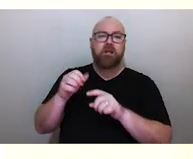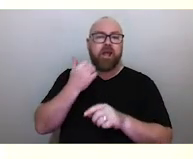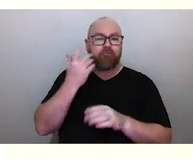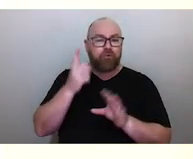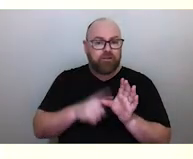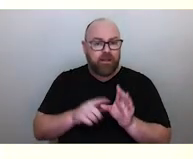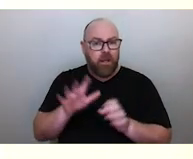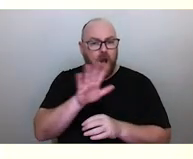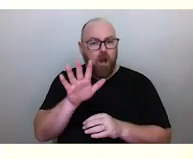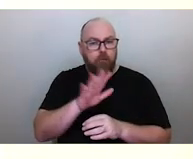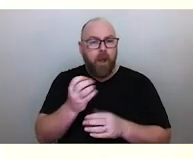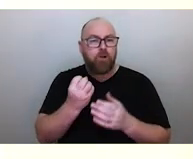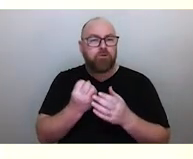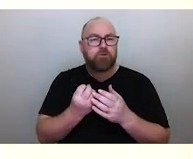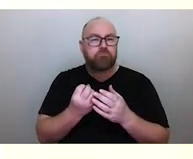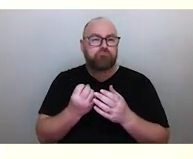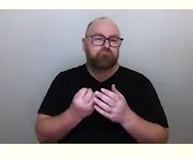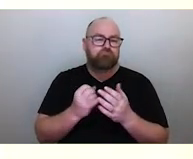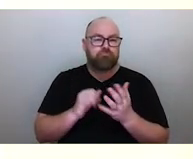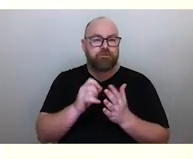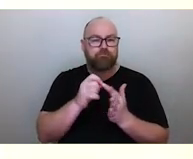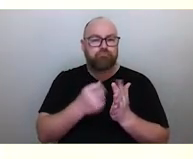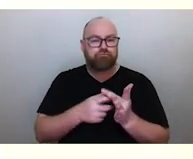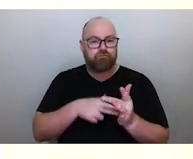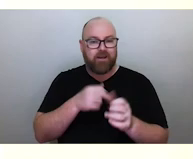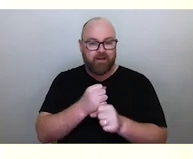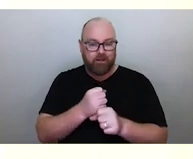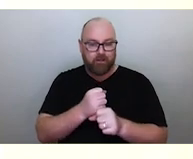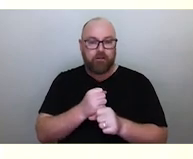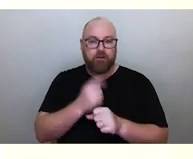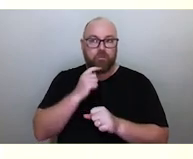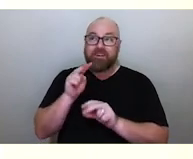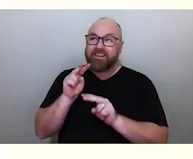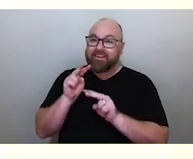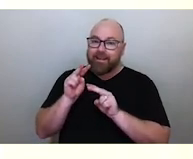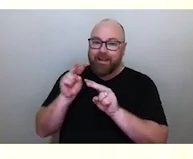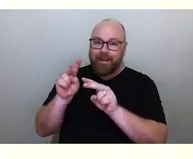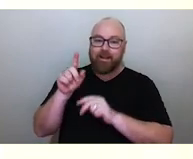you will see these stars very high in the sky. It signals the time the winter is leaving